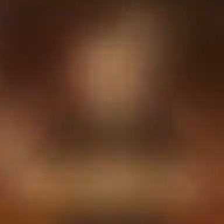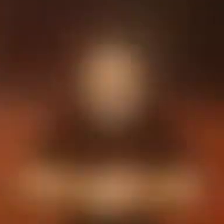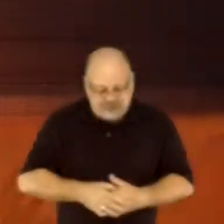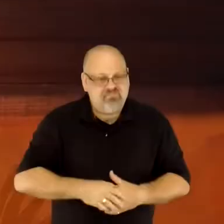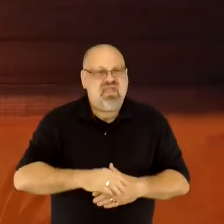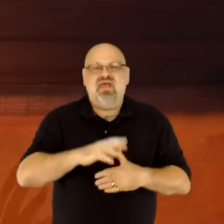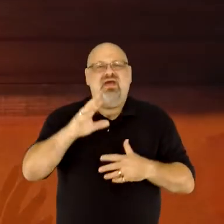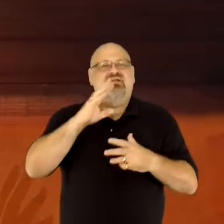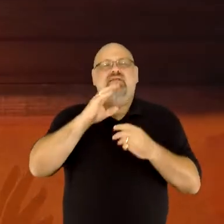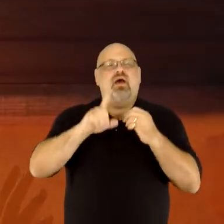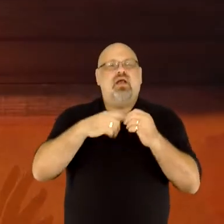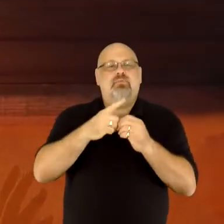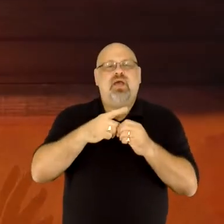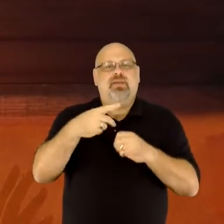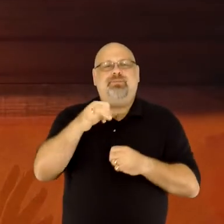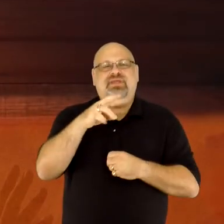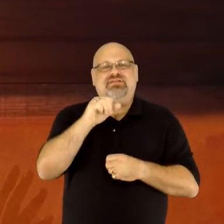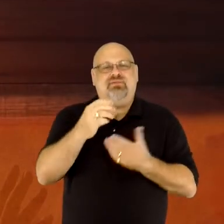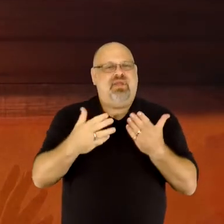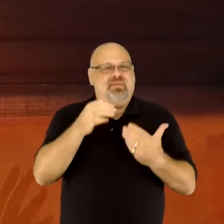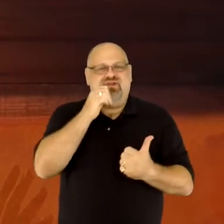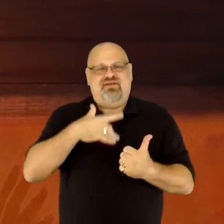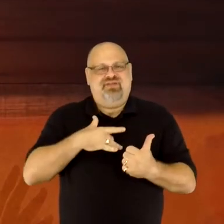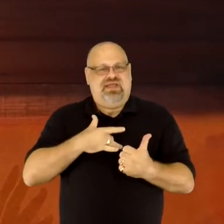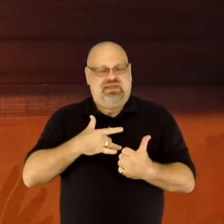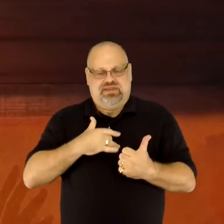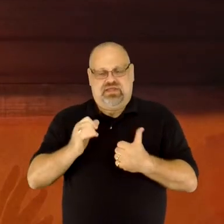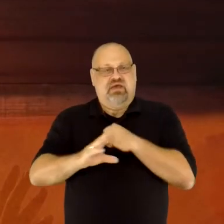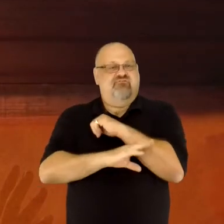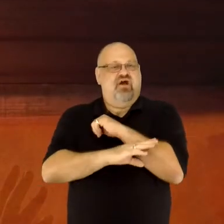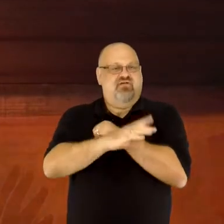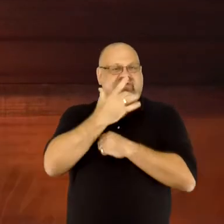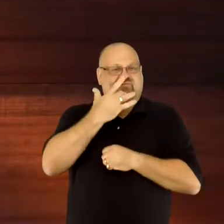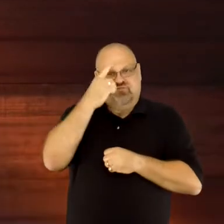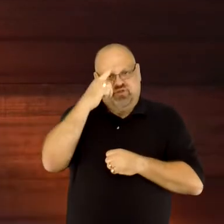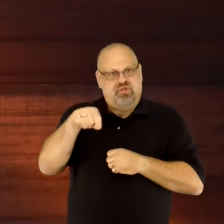All that talk about pizza may not feel like fall flavors to you. Perhaps autumn makes